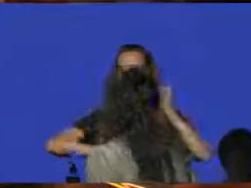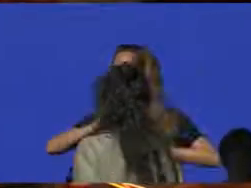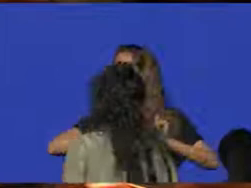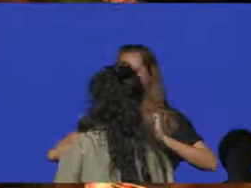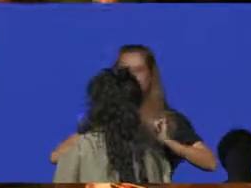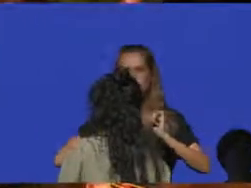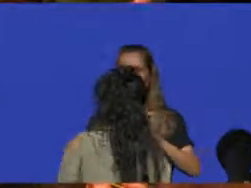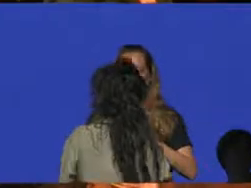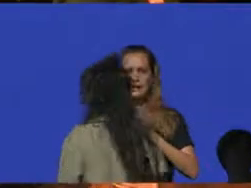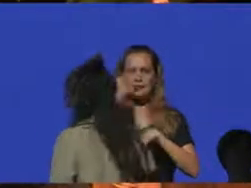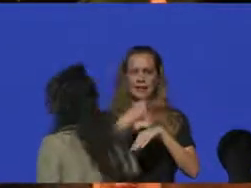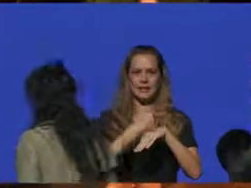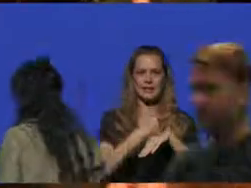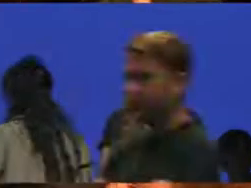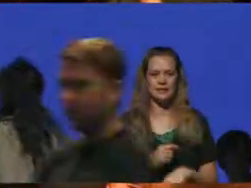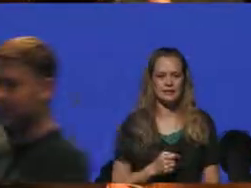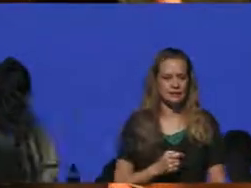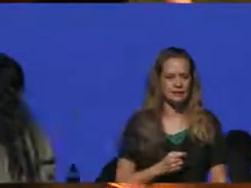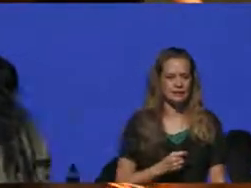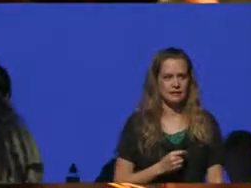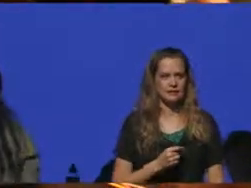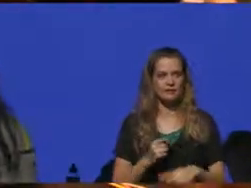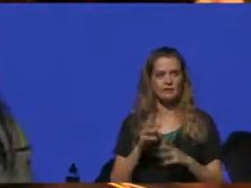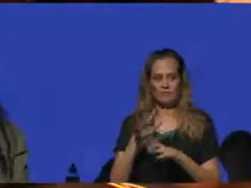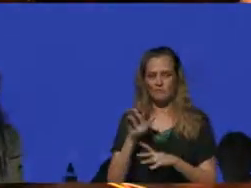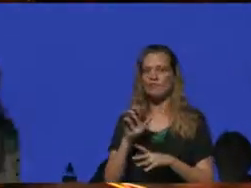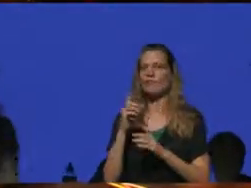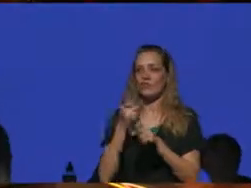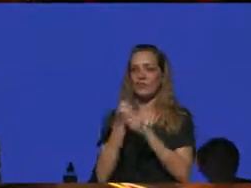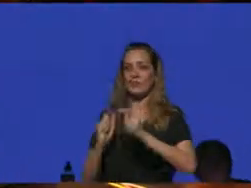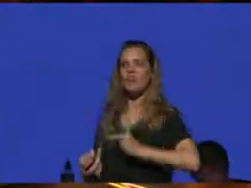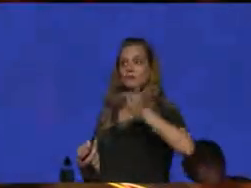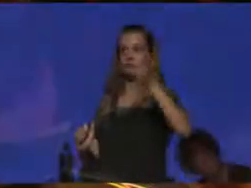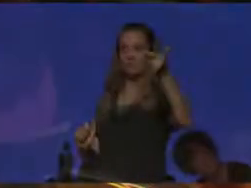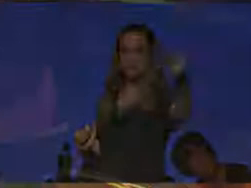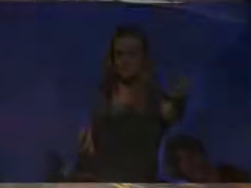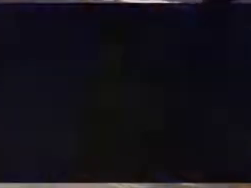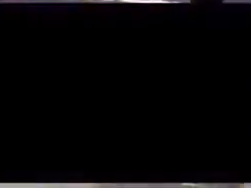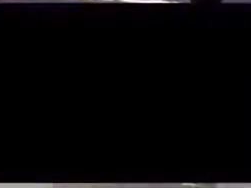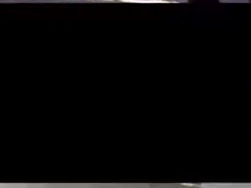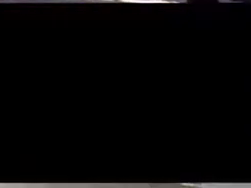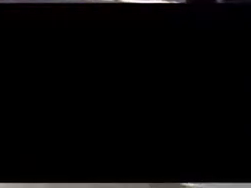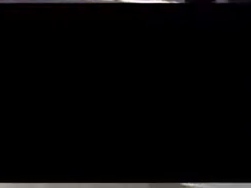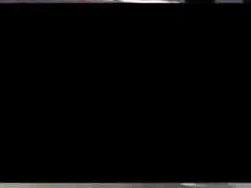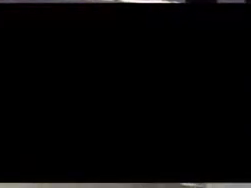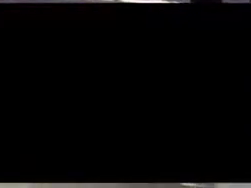days over the last 500 years ( close-up on Syrus) the ways that our experience of